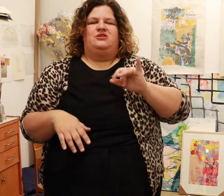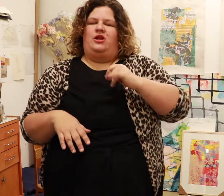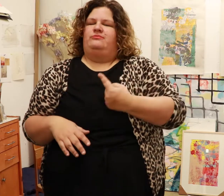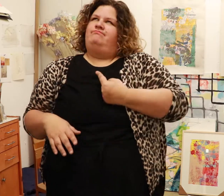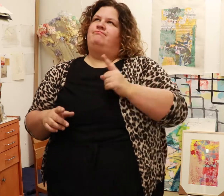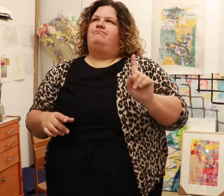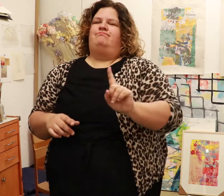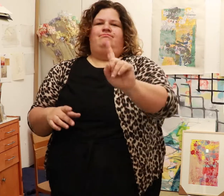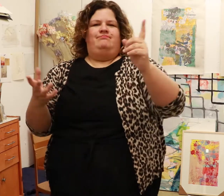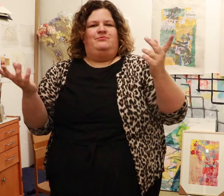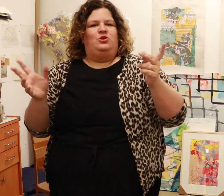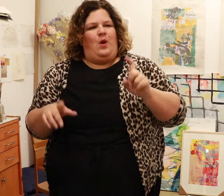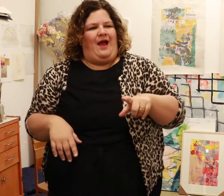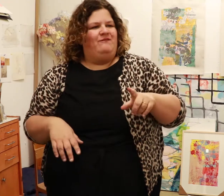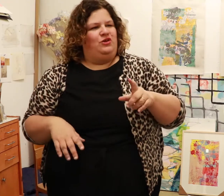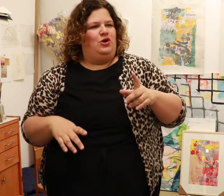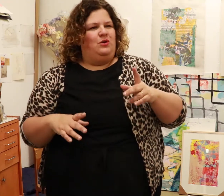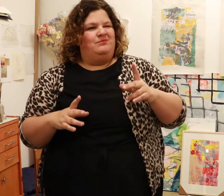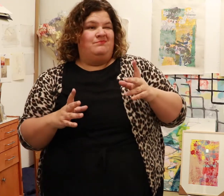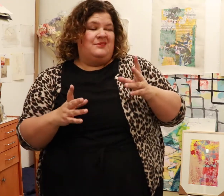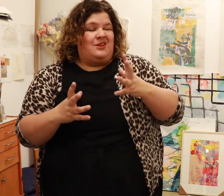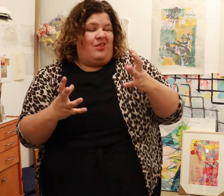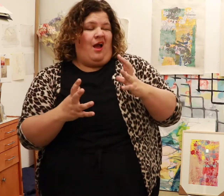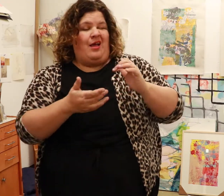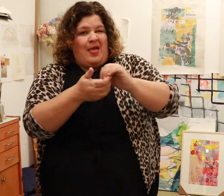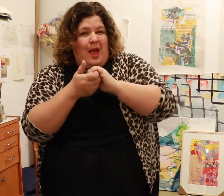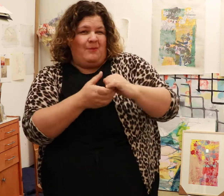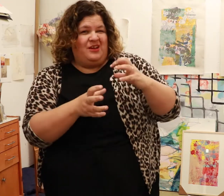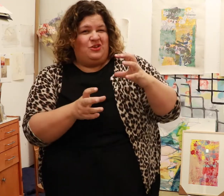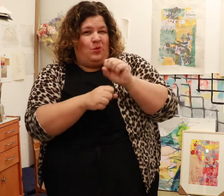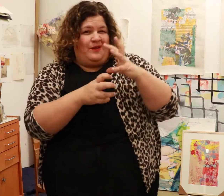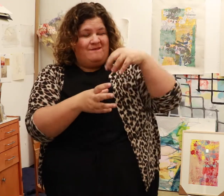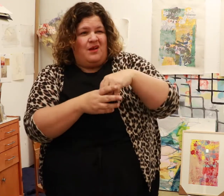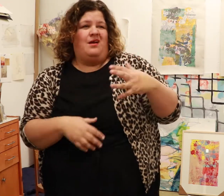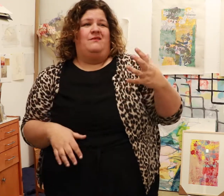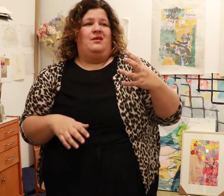You’re not the only one creating work. There’s a lot of collaboration work involved.